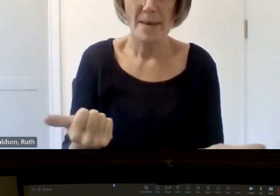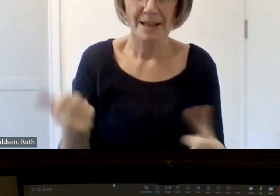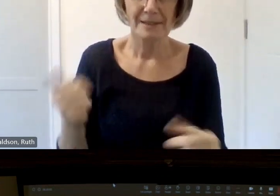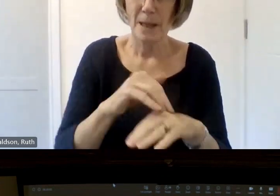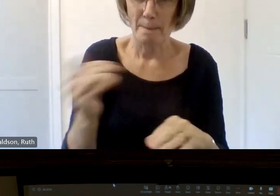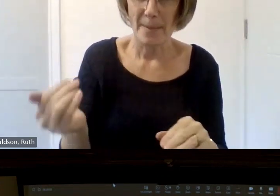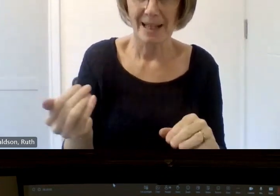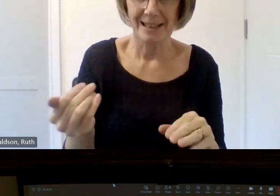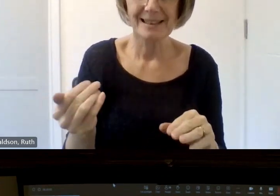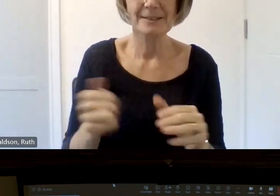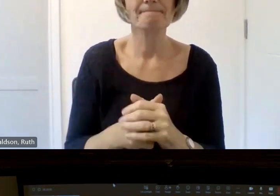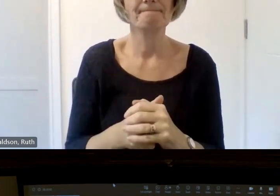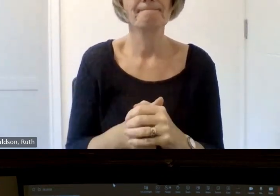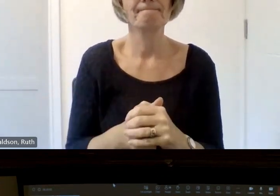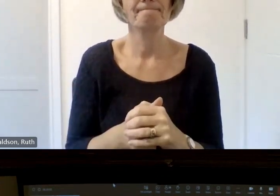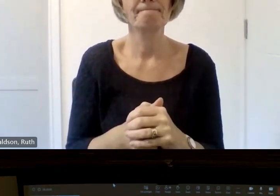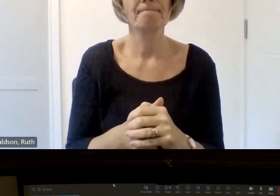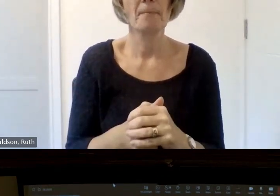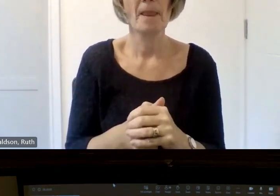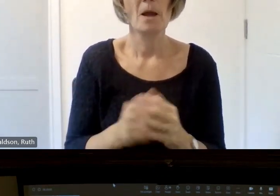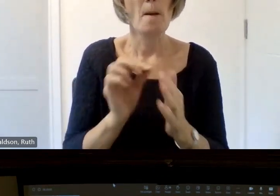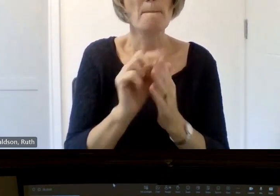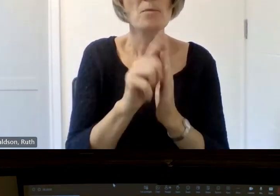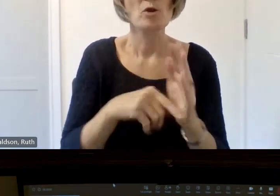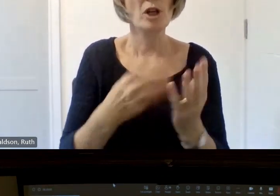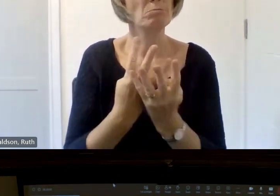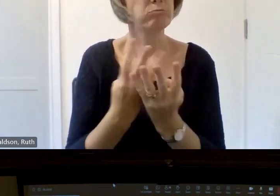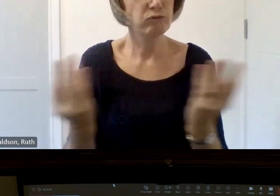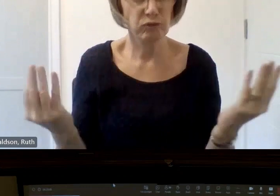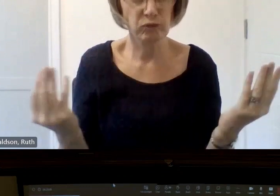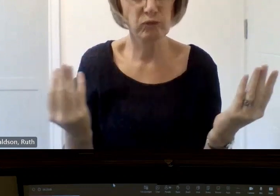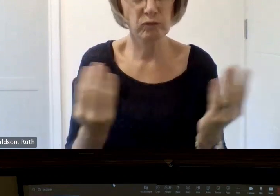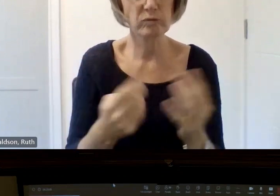she's done a lot of projects on this which there's a lot on here to learn about so I'm going to skip